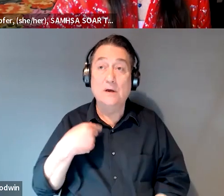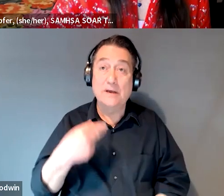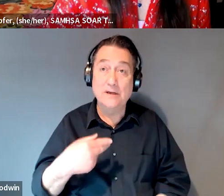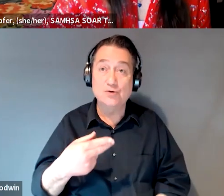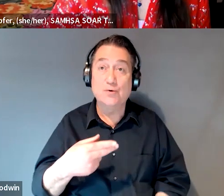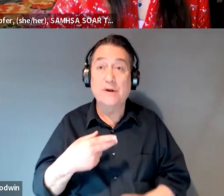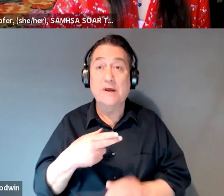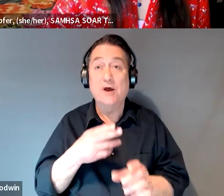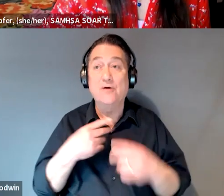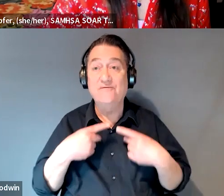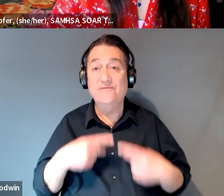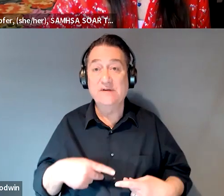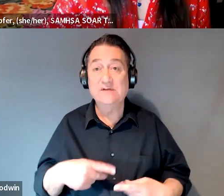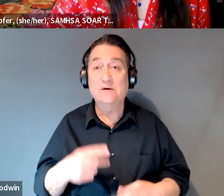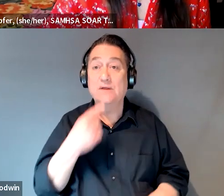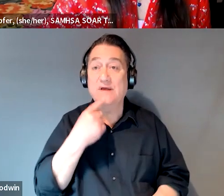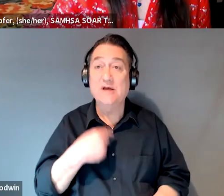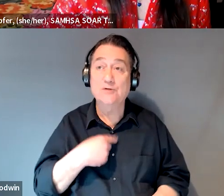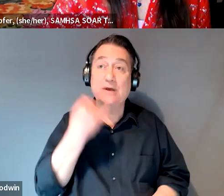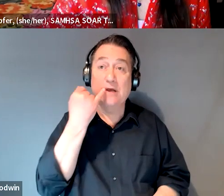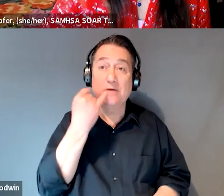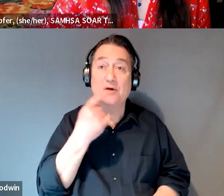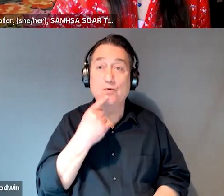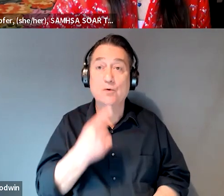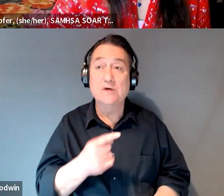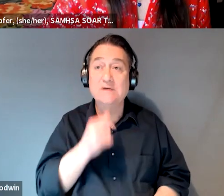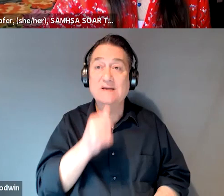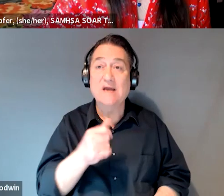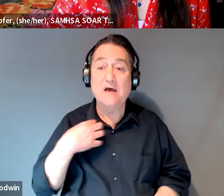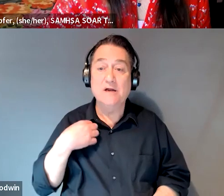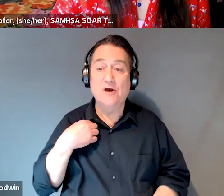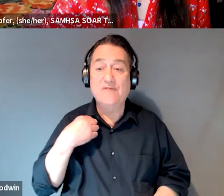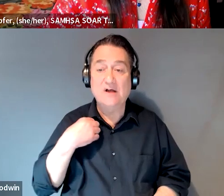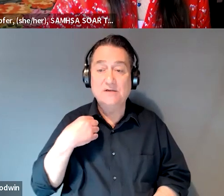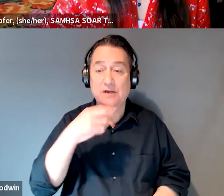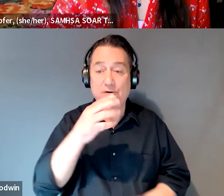'cause that tells me like, if it was an involuntary psychiatric hospitalization,